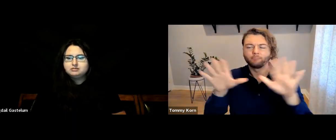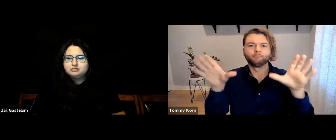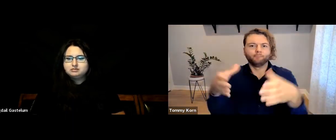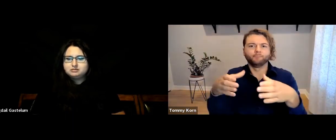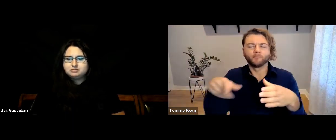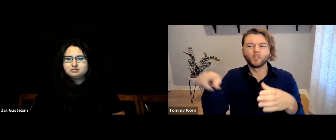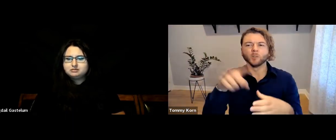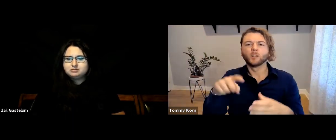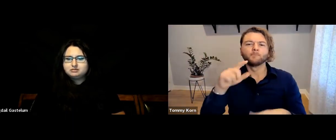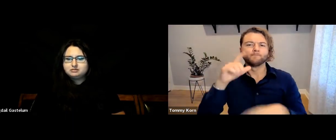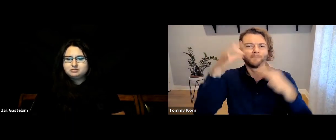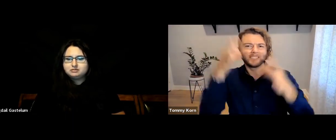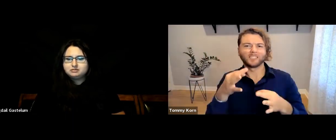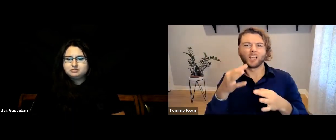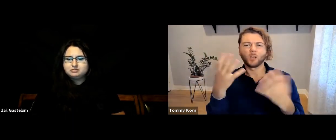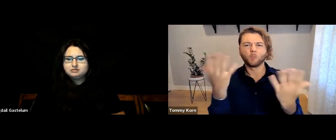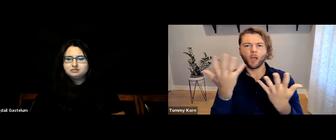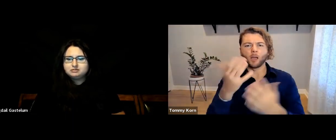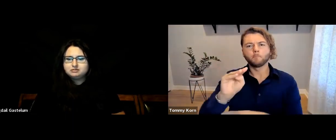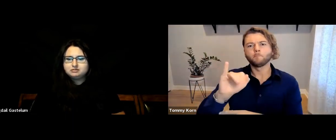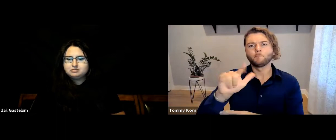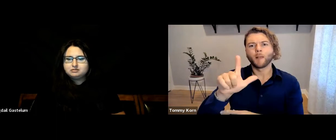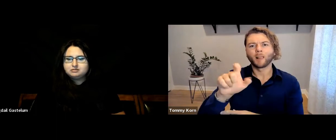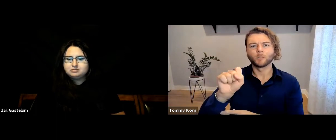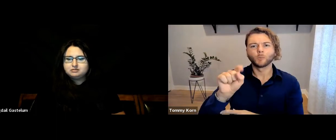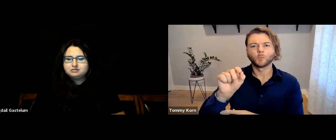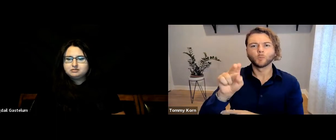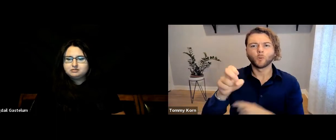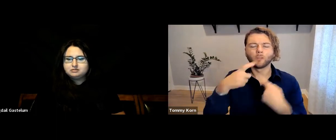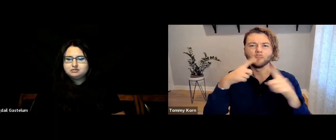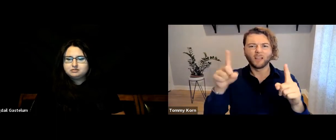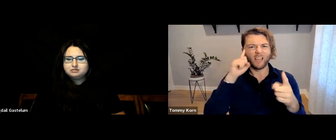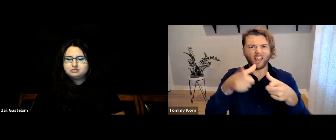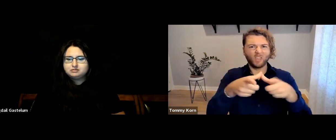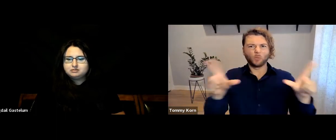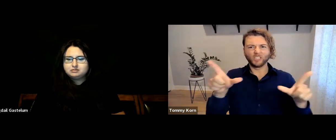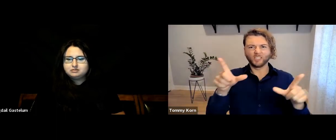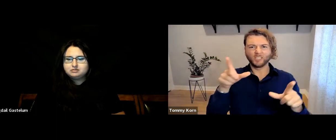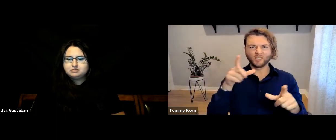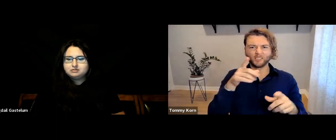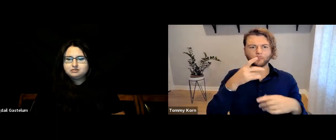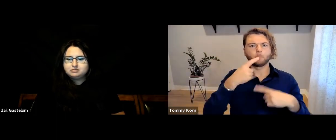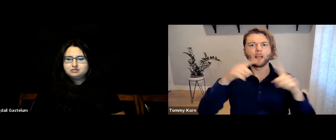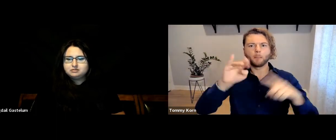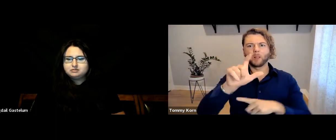who get together and collaborate to determine what language milestones